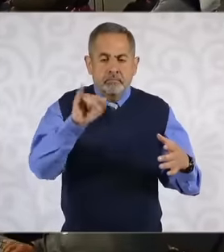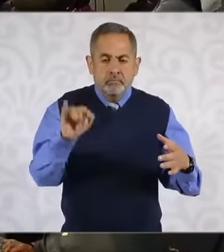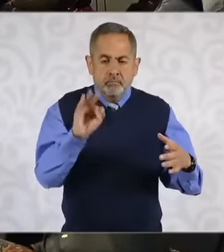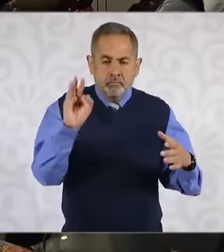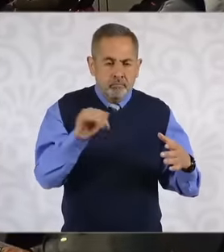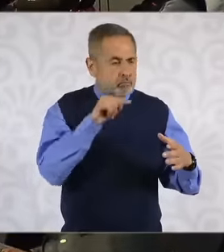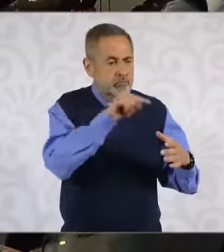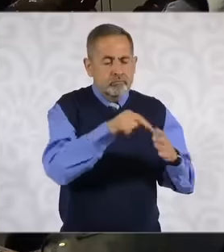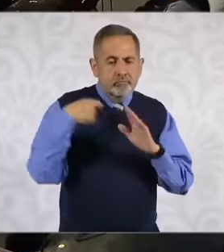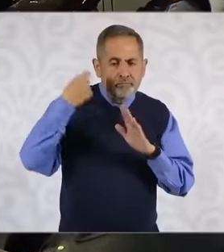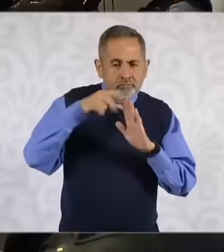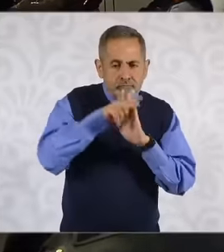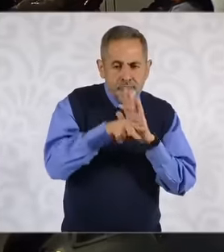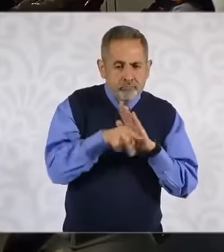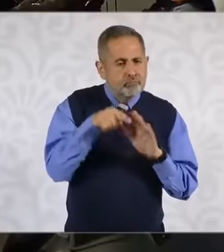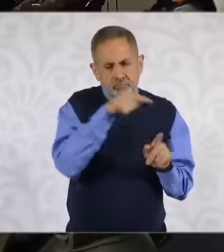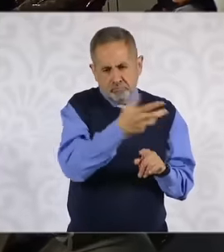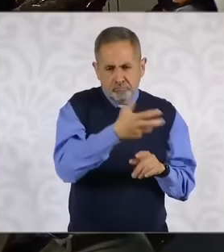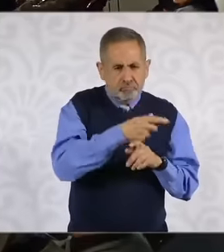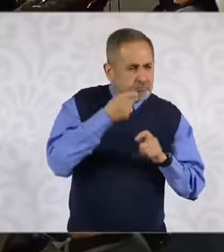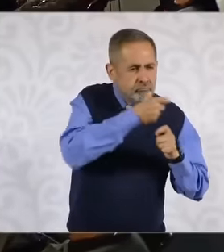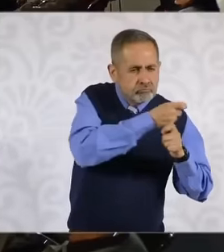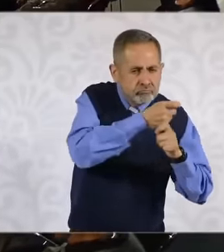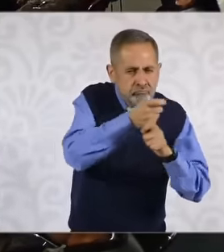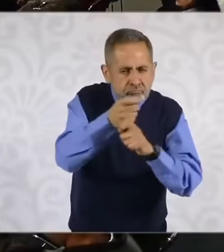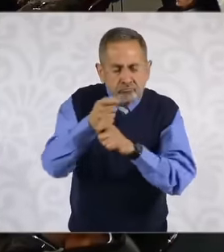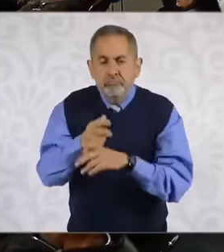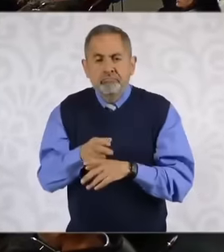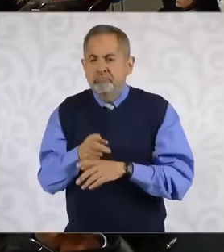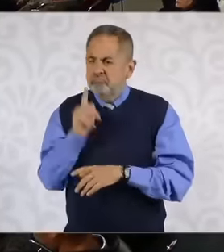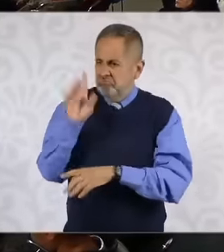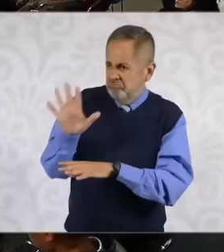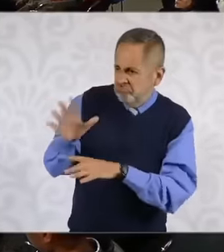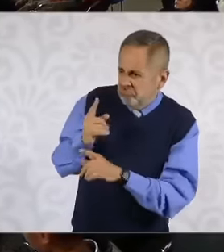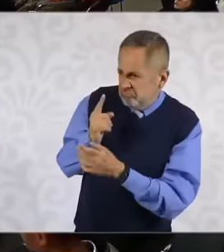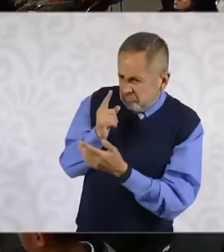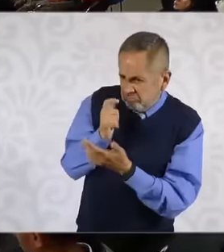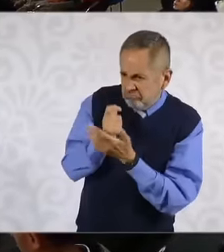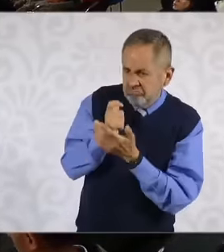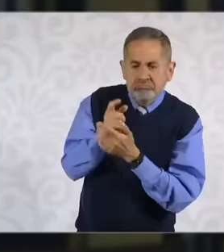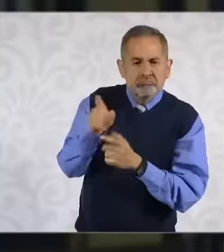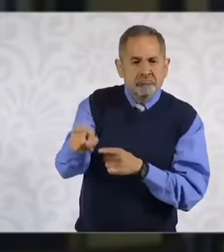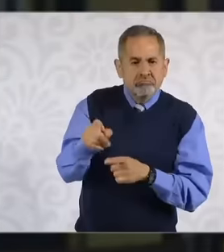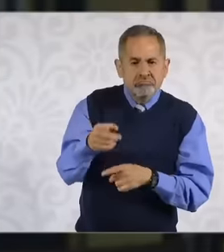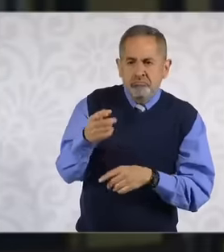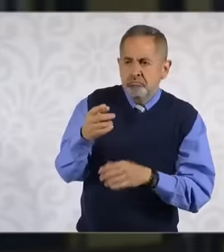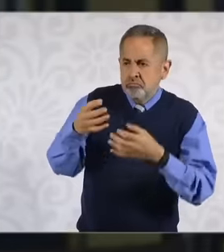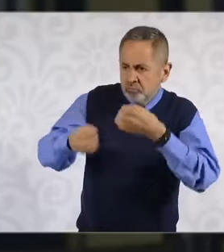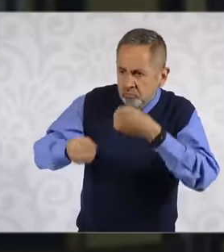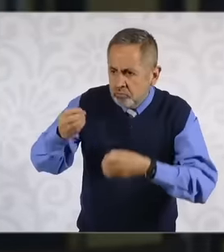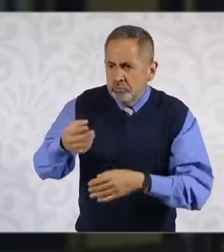a video that they themselves recorded intimidating a judge, his secretary and his octavia in the